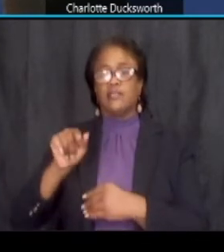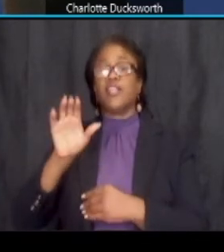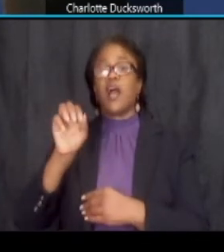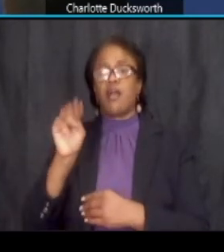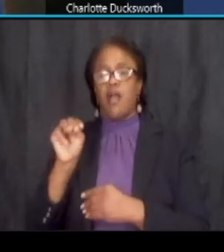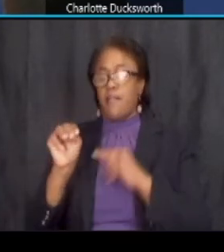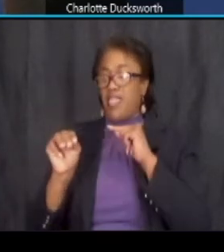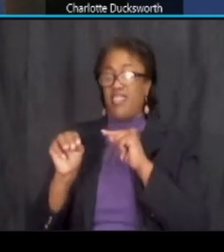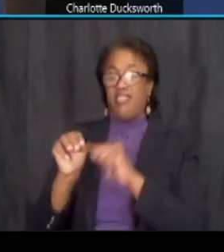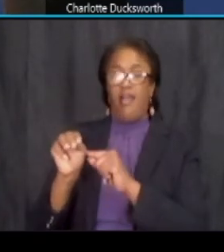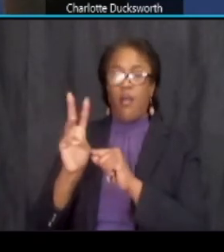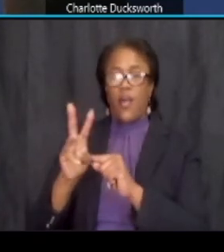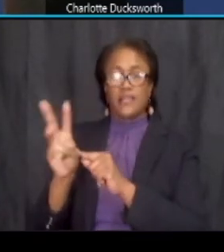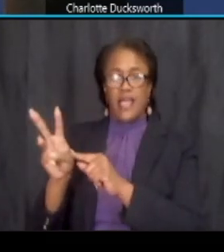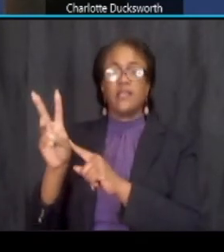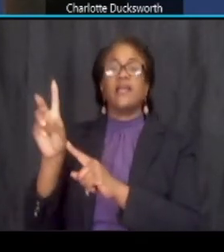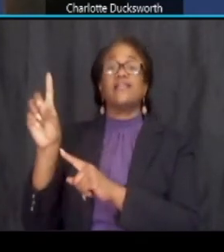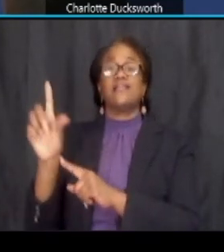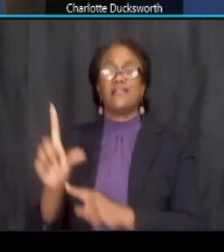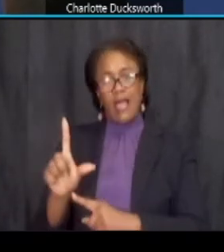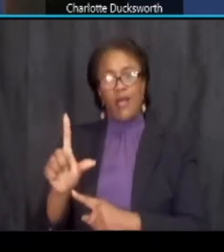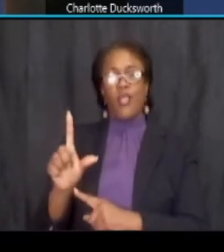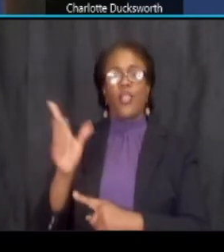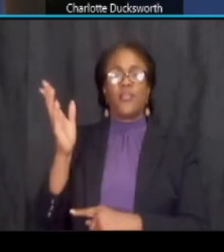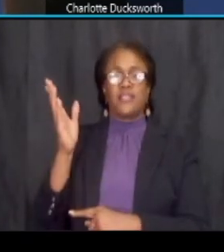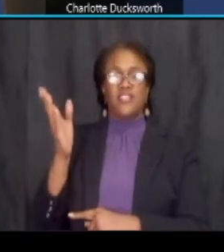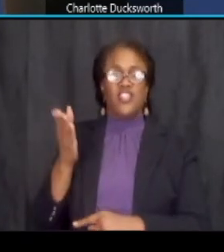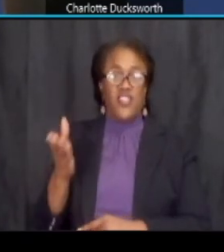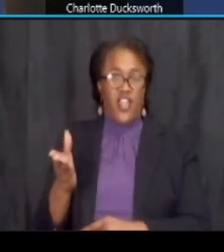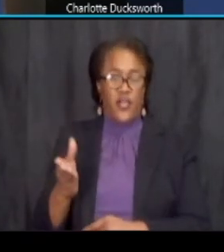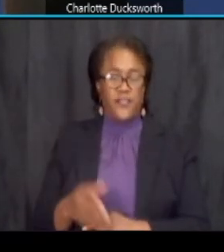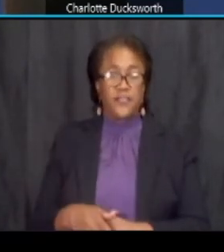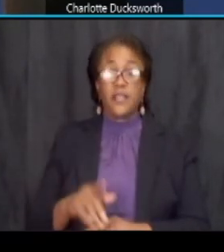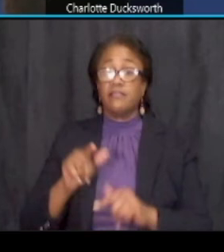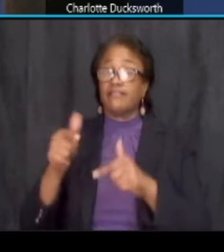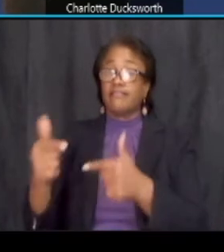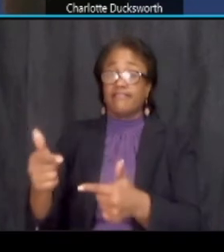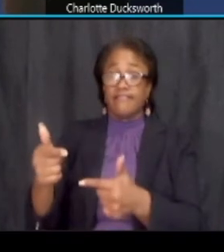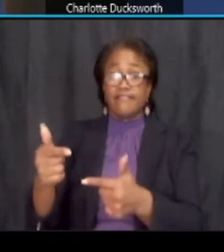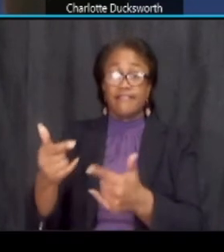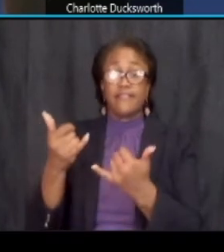all right and i will turn it over to you because i think we have some questions in the queue